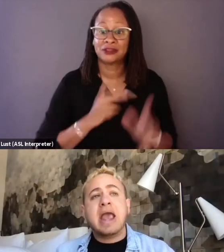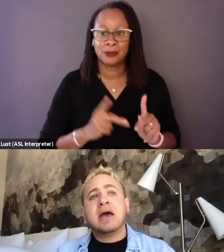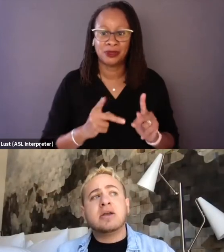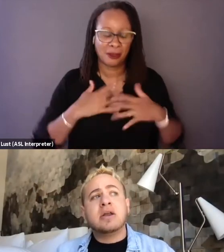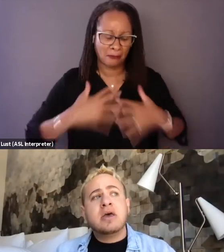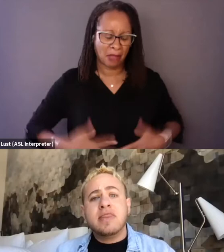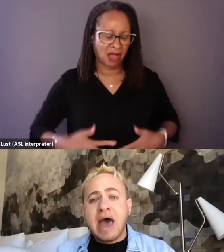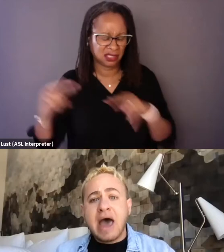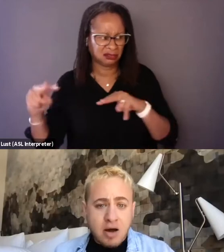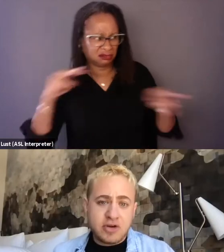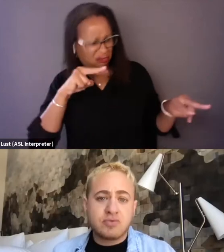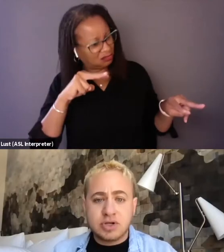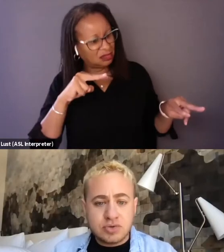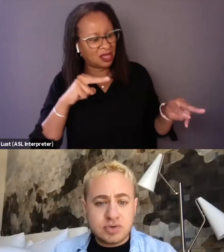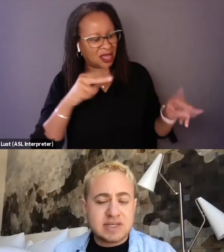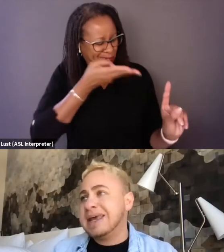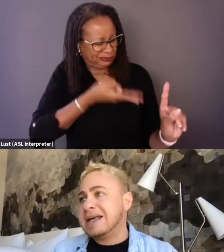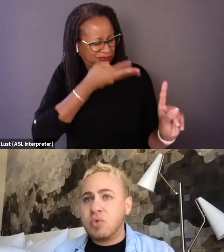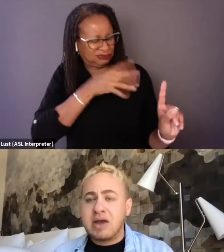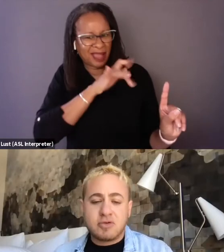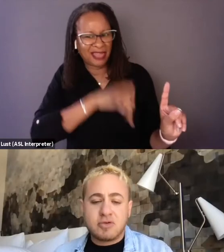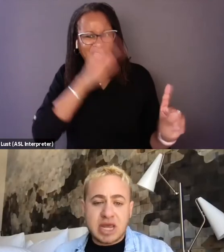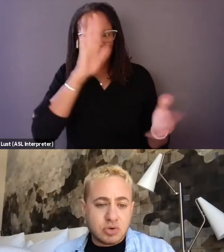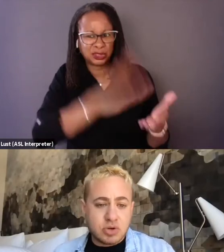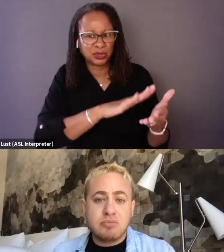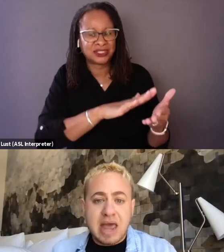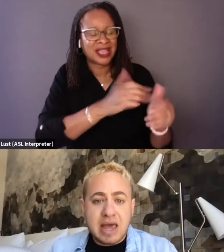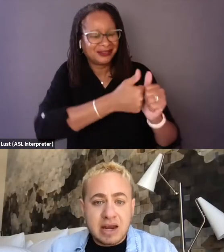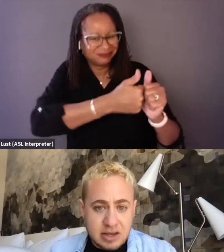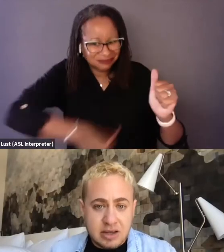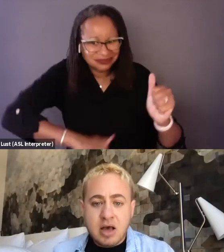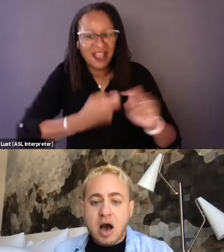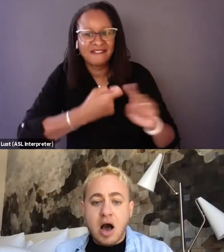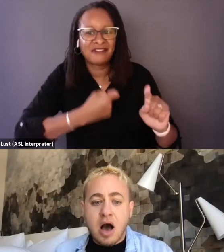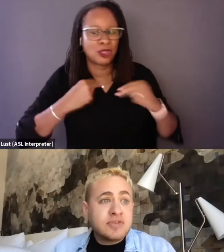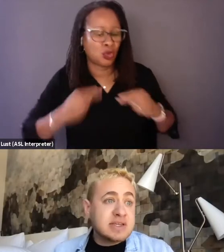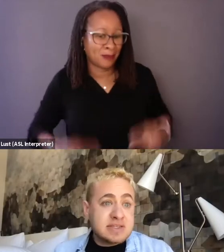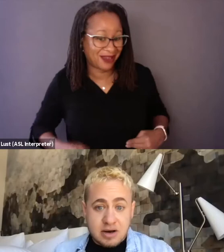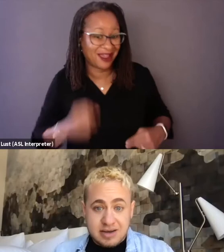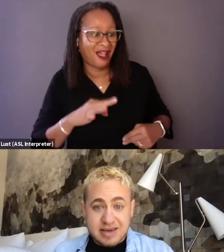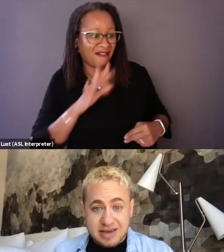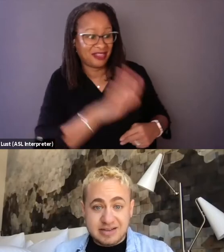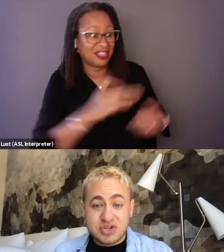And that often reduces and gets away from the actual humanity of these young kids